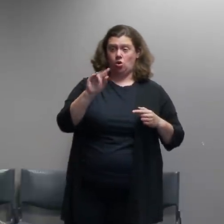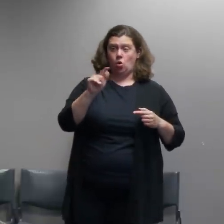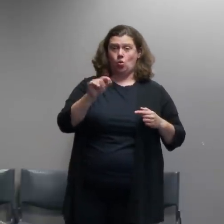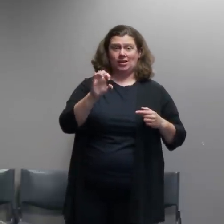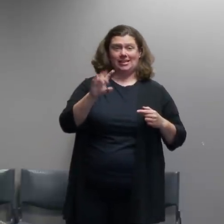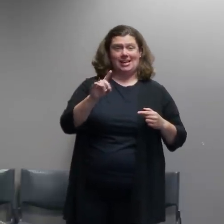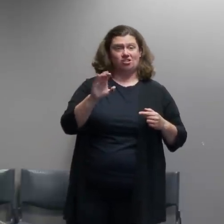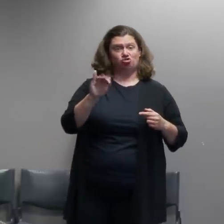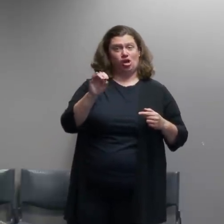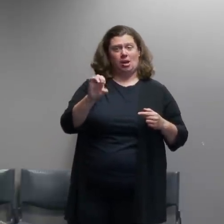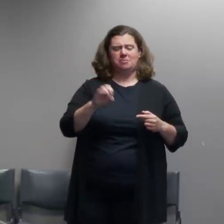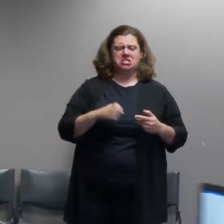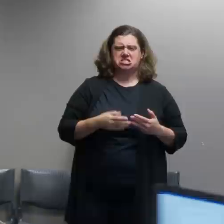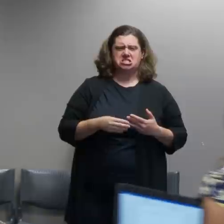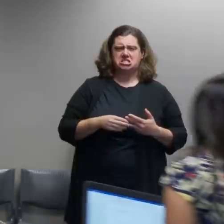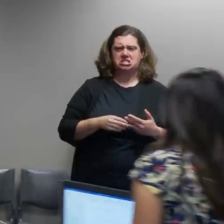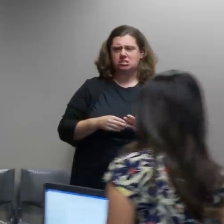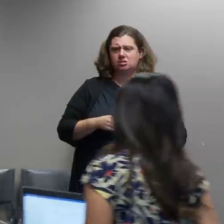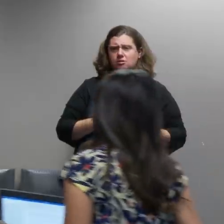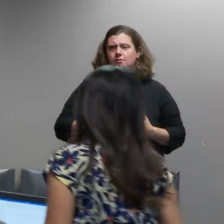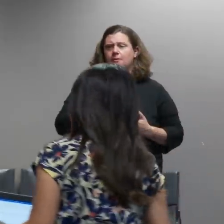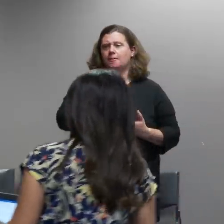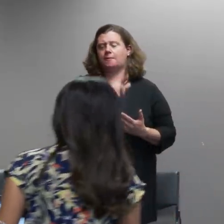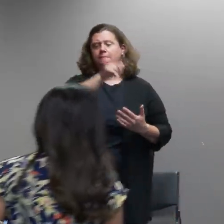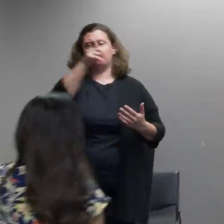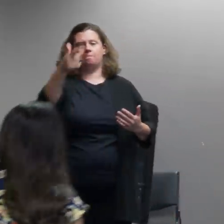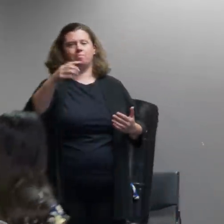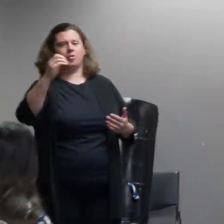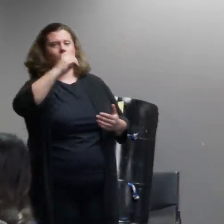hi this is max bernstein from the oregonian